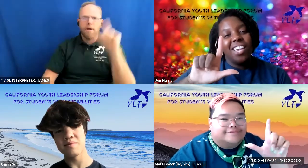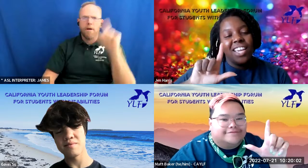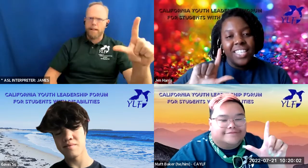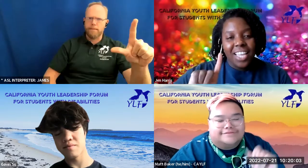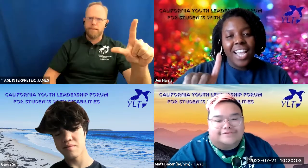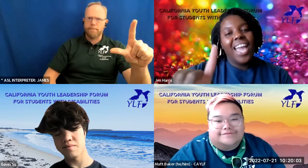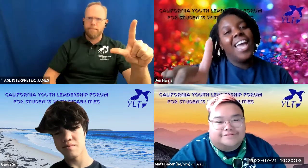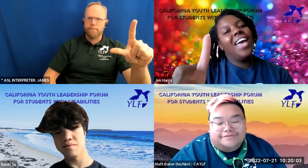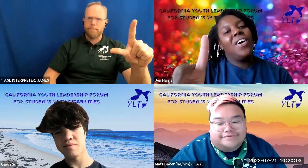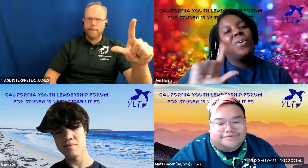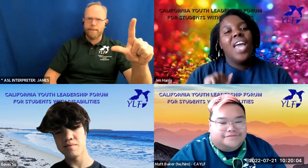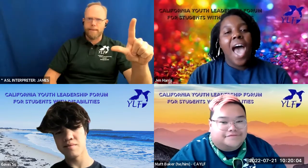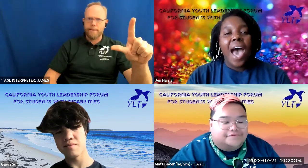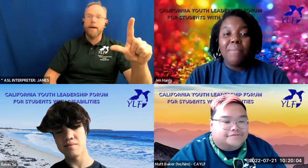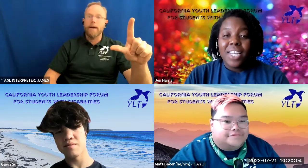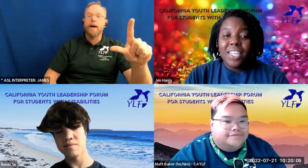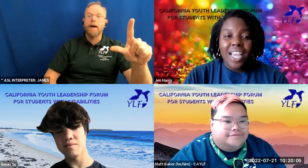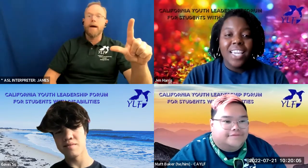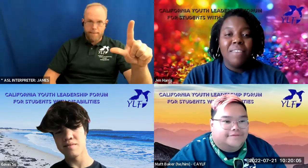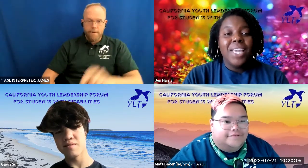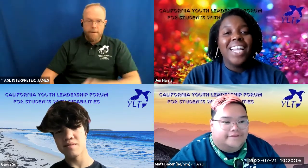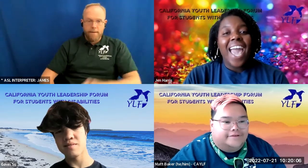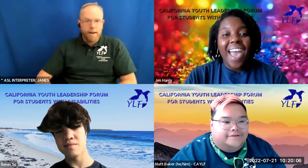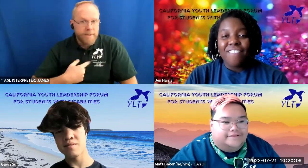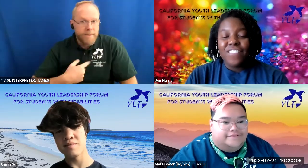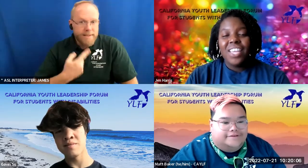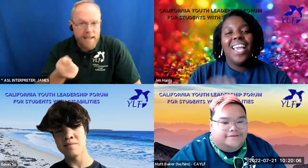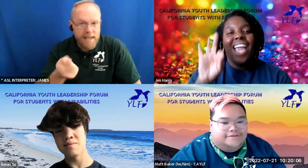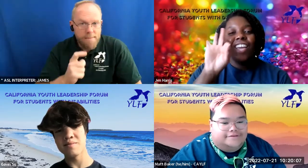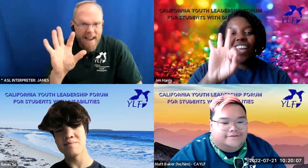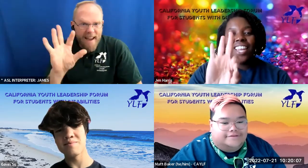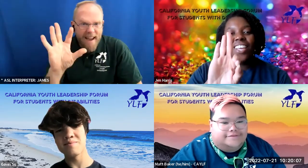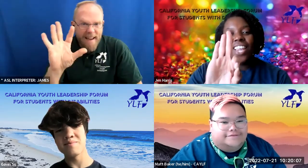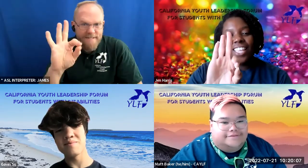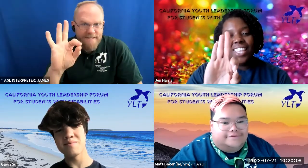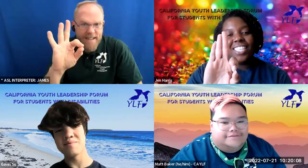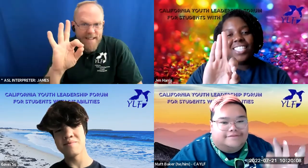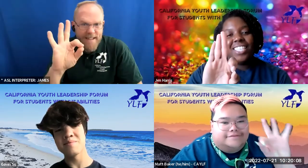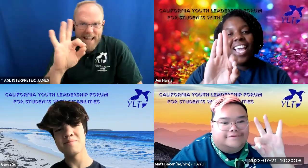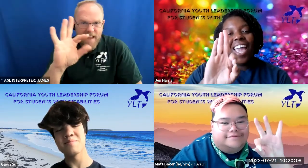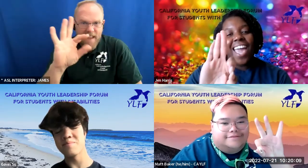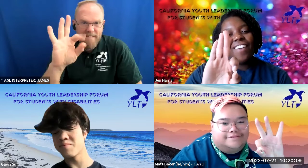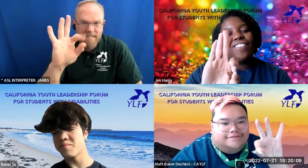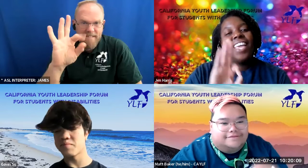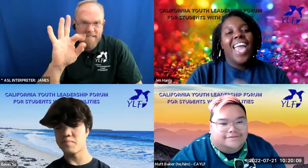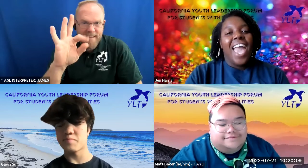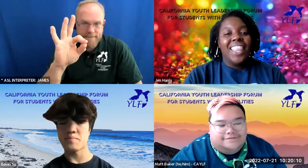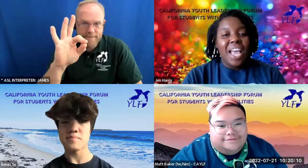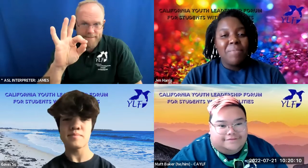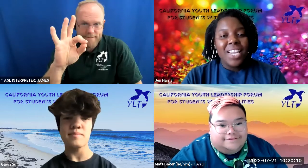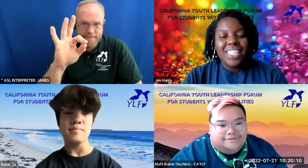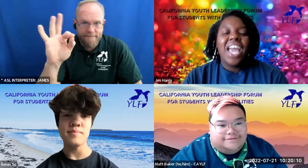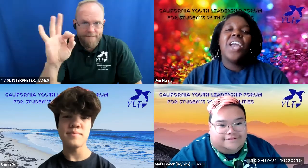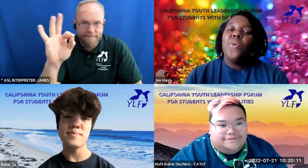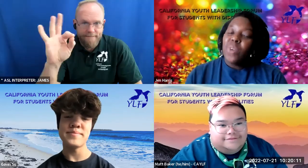gonna say l i'm gonna say give me an f and you're gonna go like this f and then i'm gonna say what